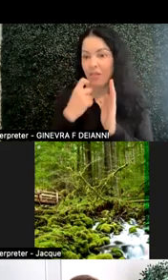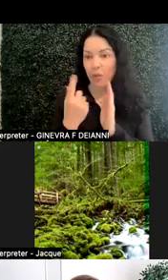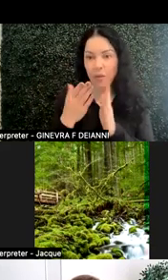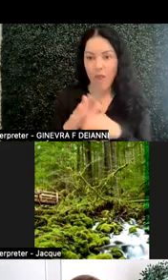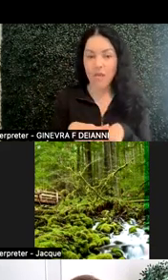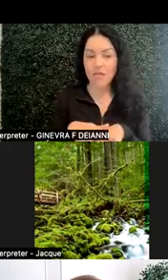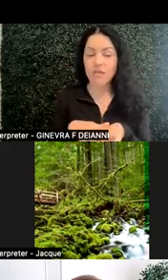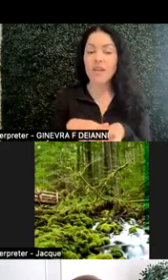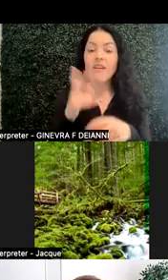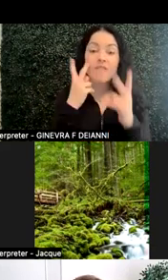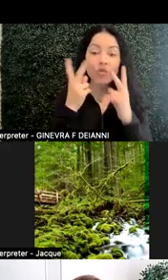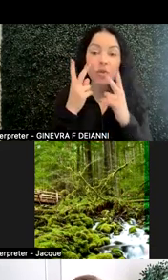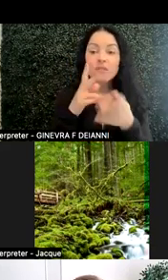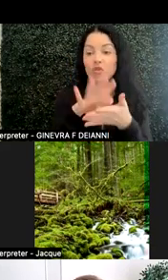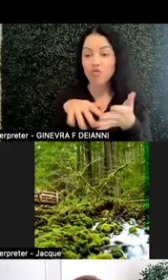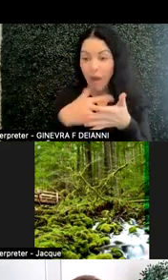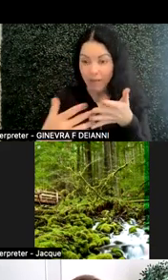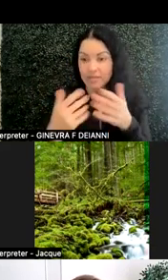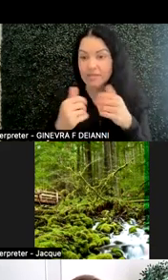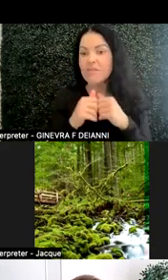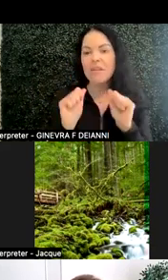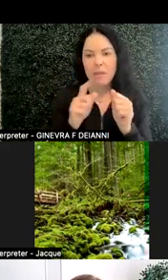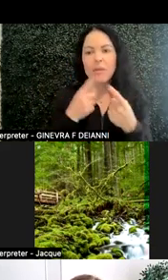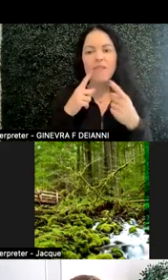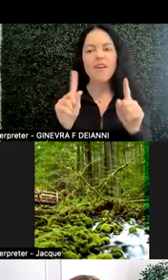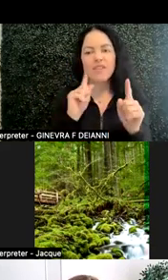be very effective for demonstrating learning